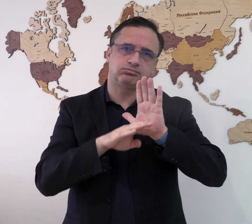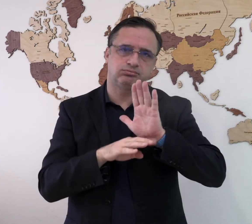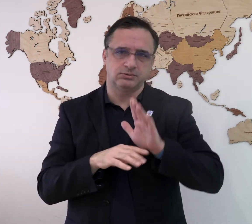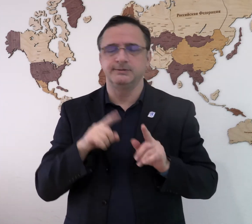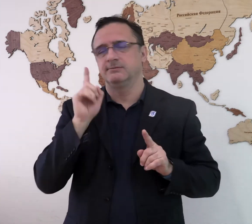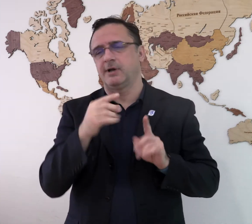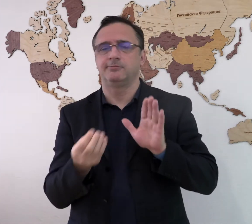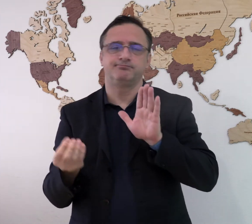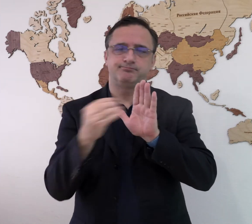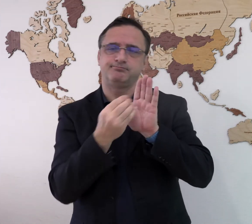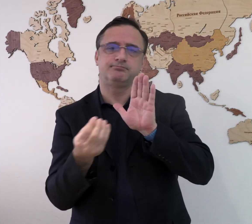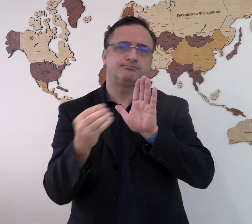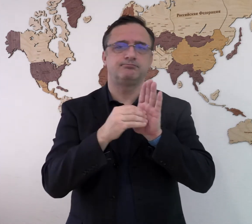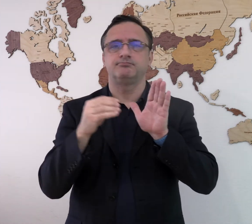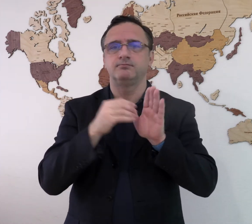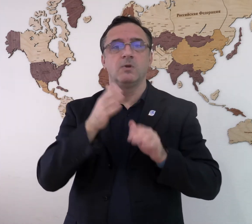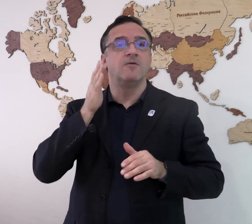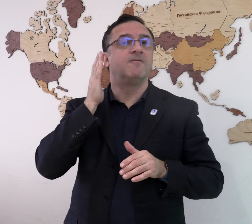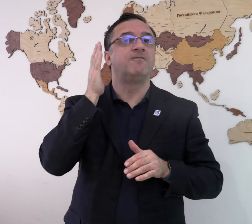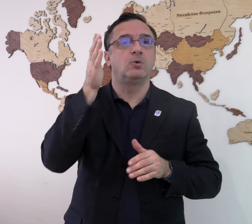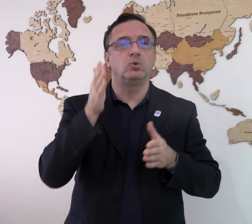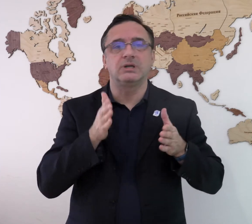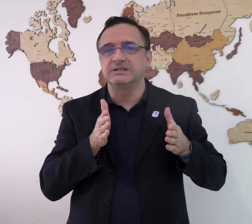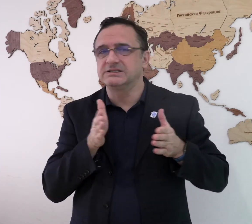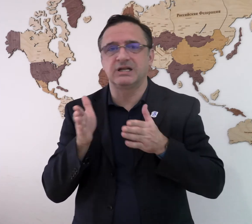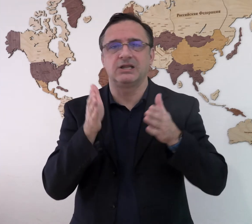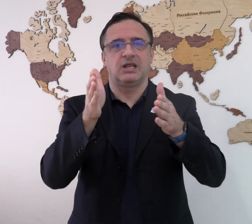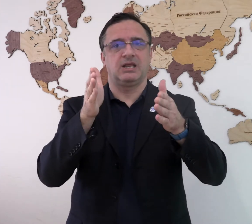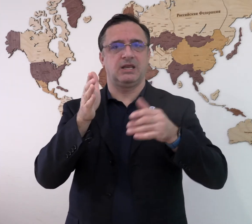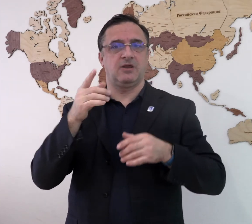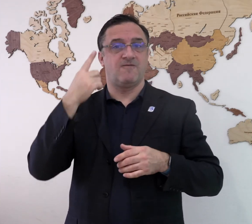And also important tasks were set in the strategy